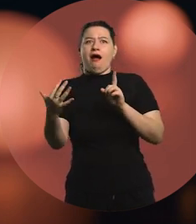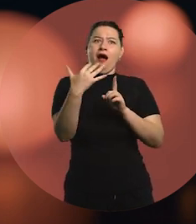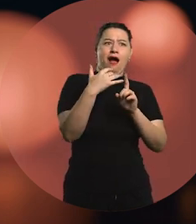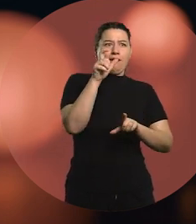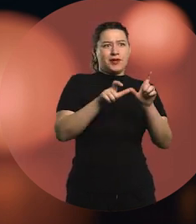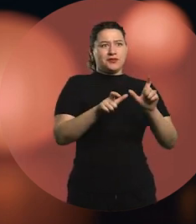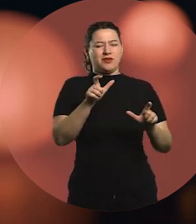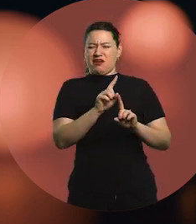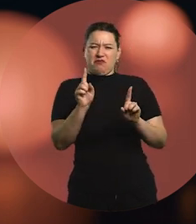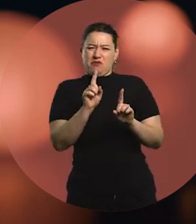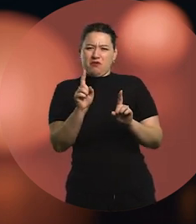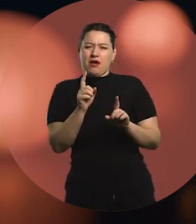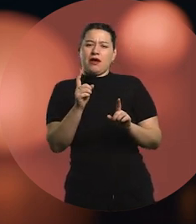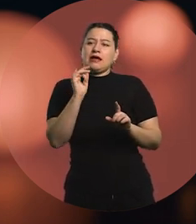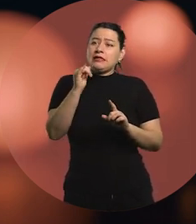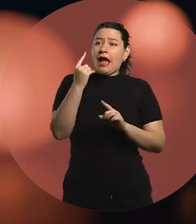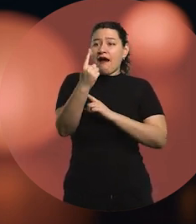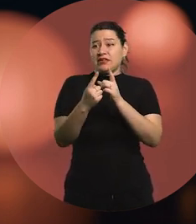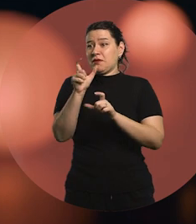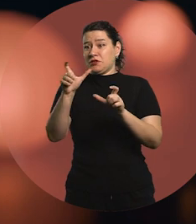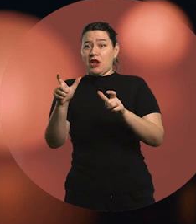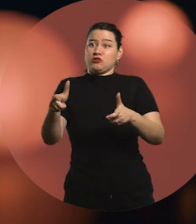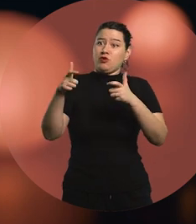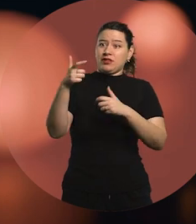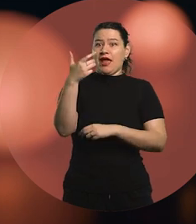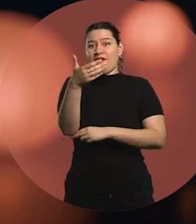I wasn't the standard-bearer either.